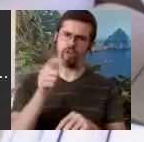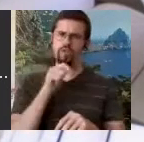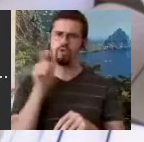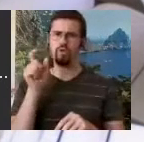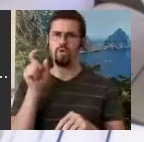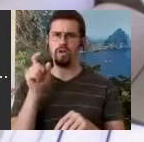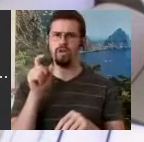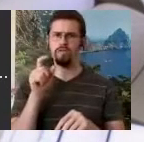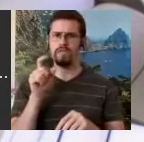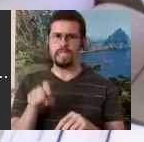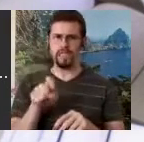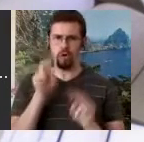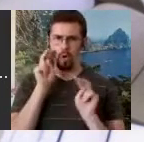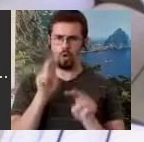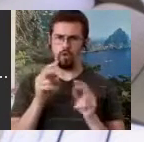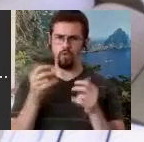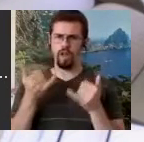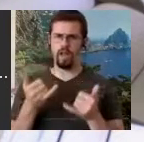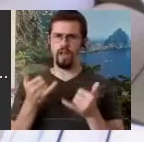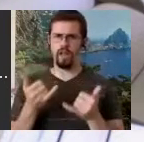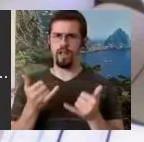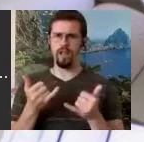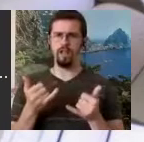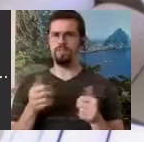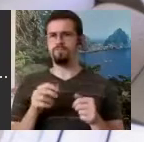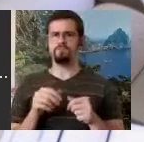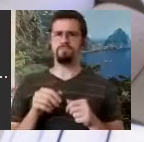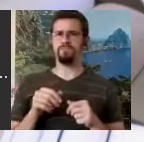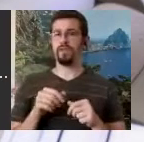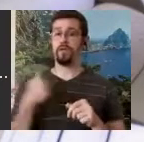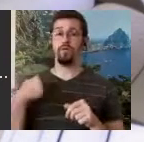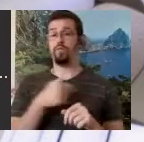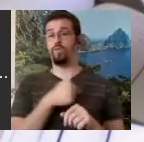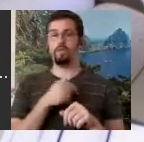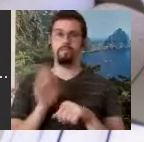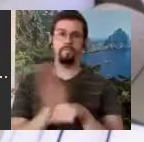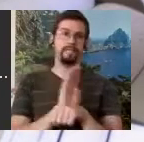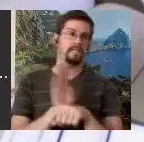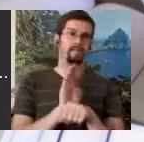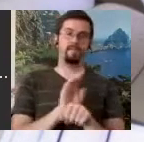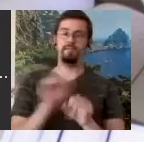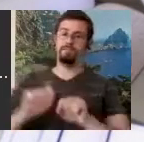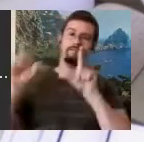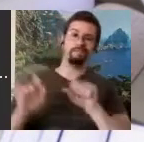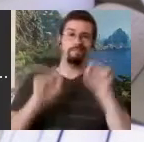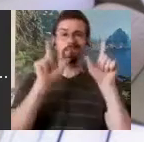right now. We have all been so busy with visuals and perhaps it's better to have